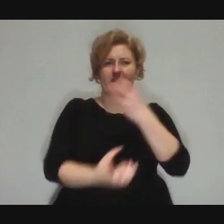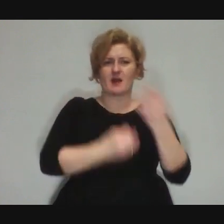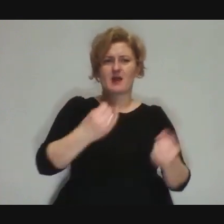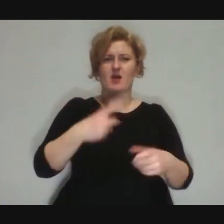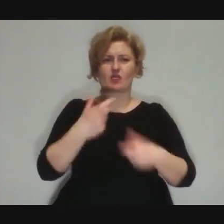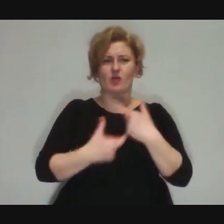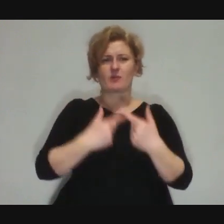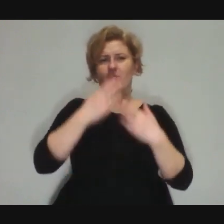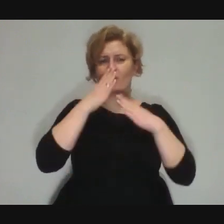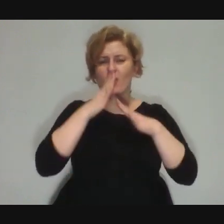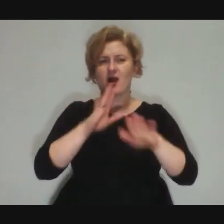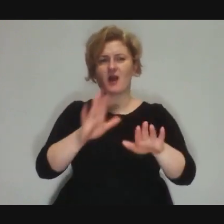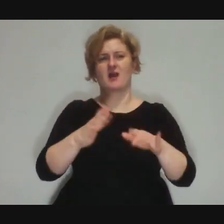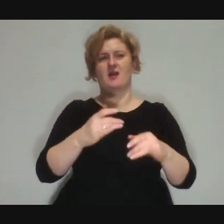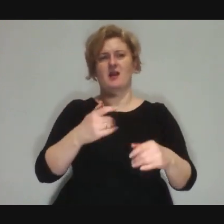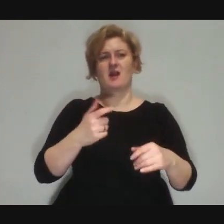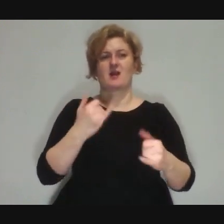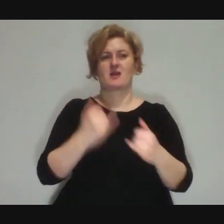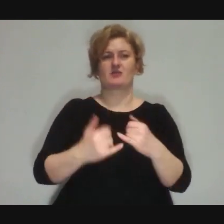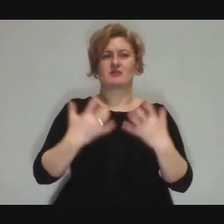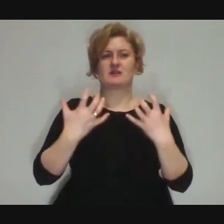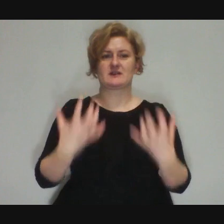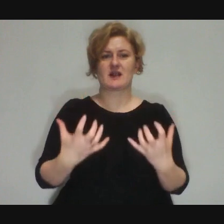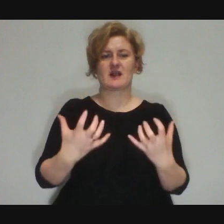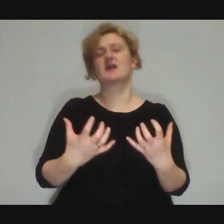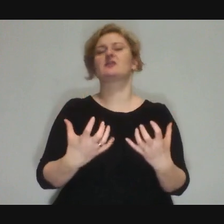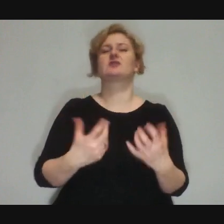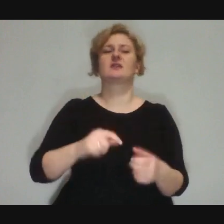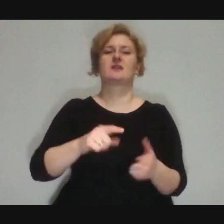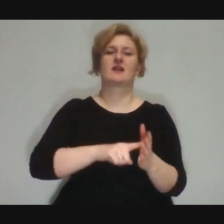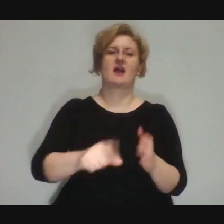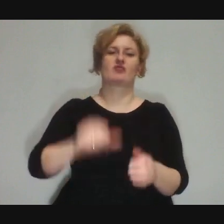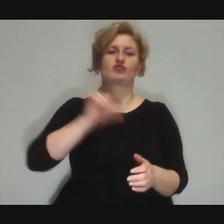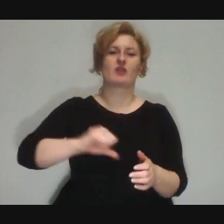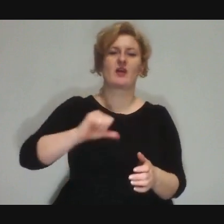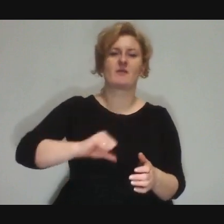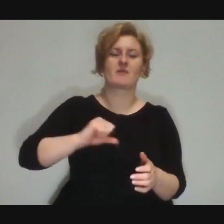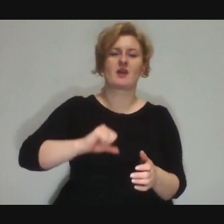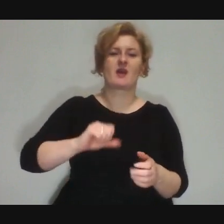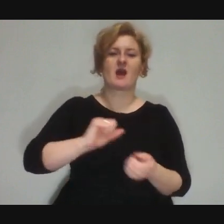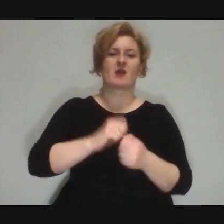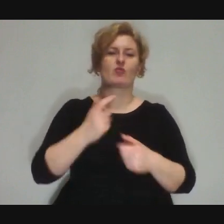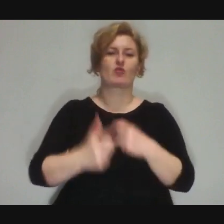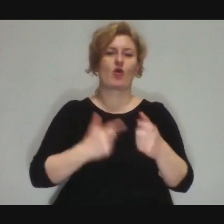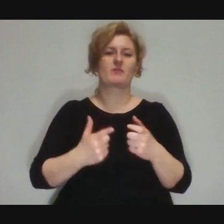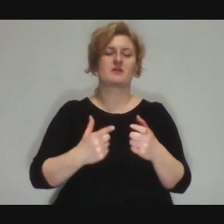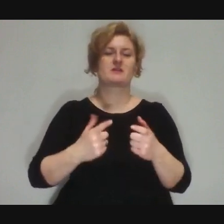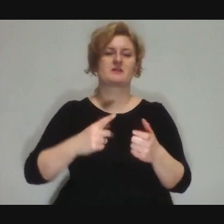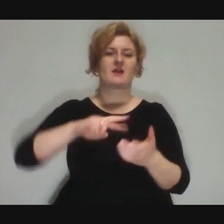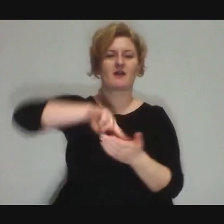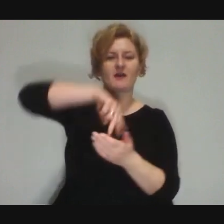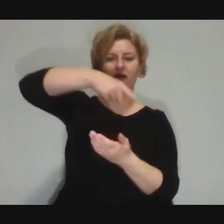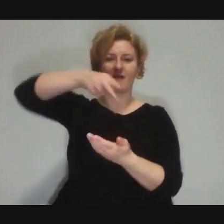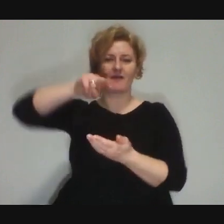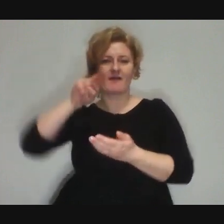And if you want to juggle only for the drawer, or you want to do acrobatics not in order to work later in Circus De Solei,